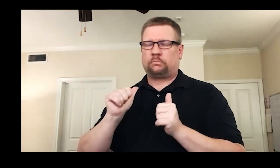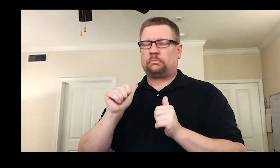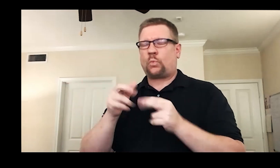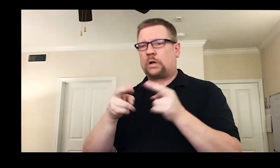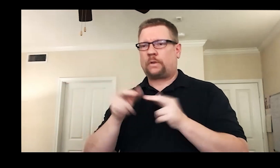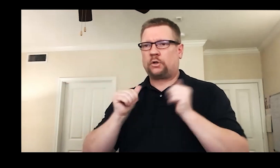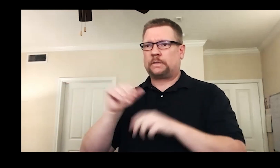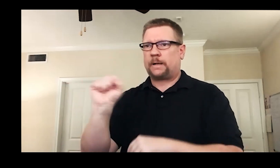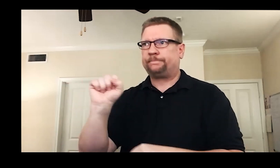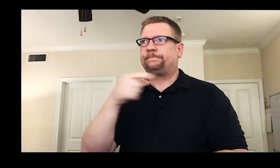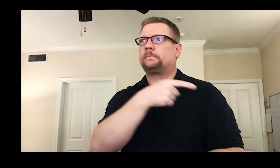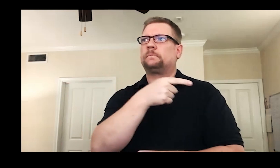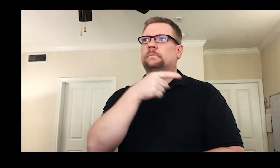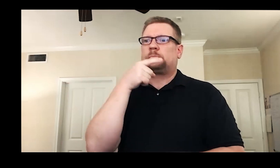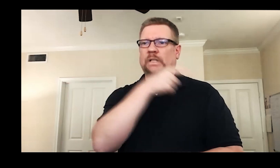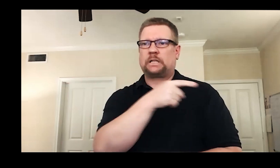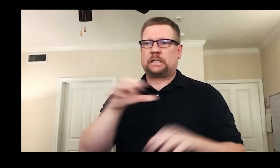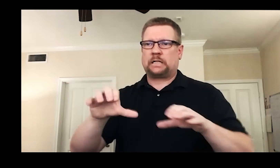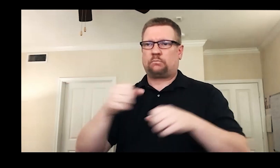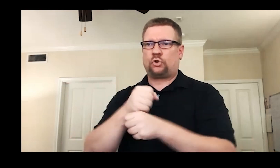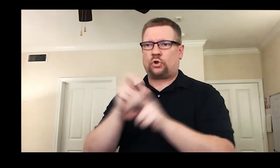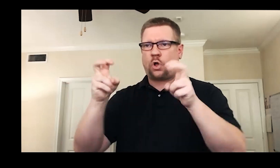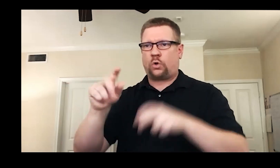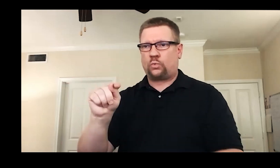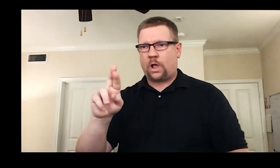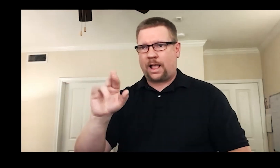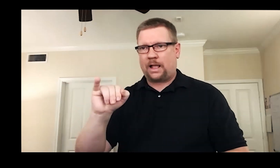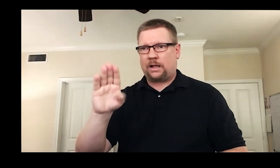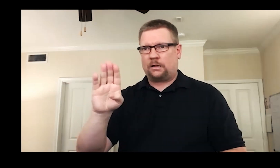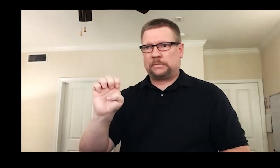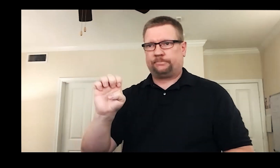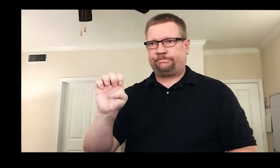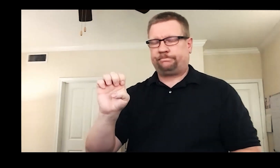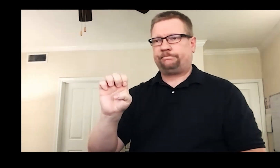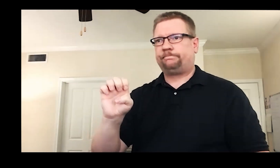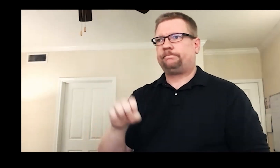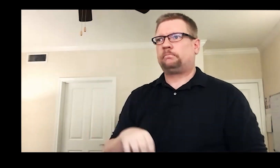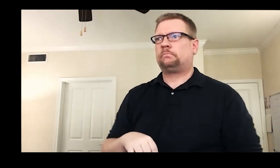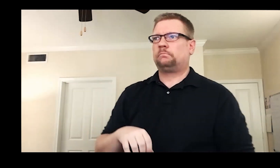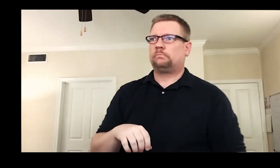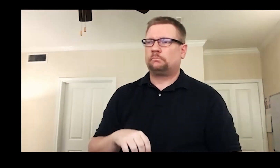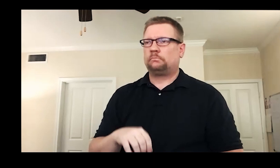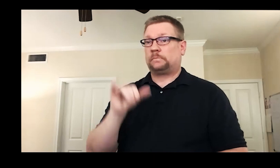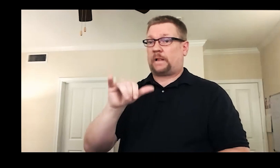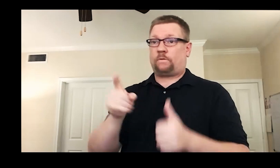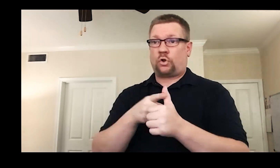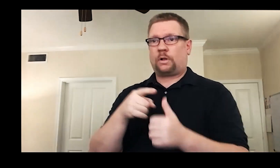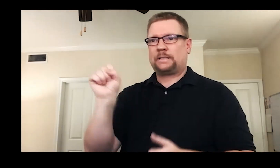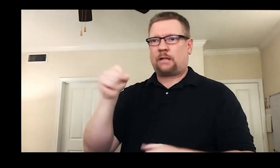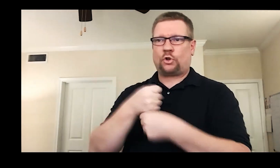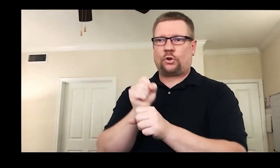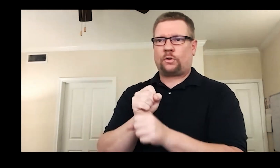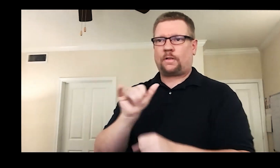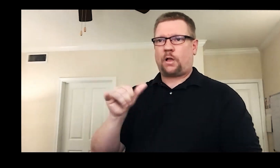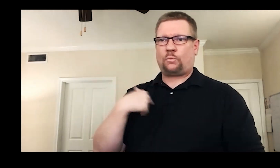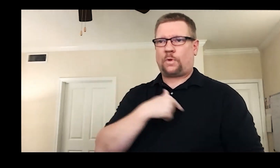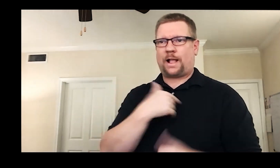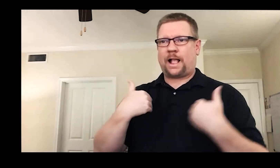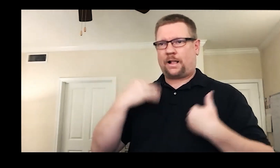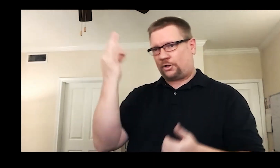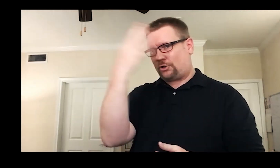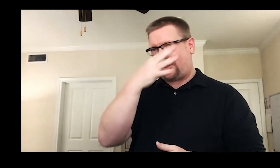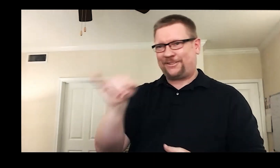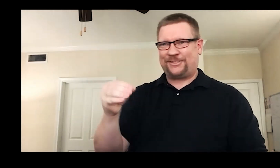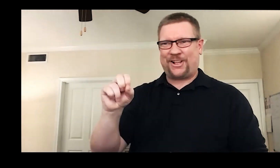there, on a production of ‘Tribes’. As an aside, that was the first production in Seattle in which